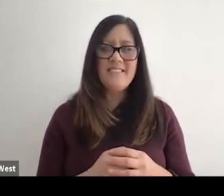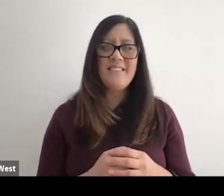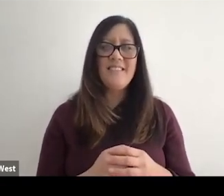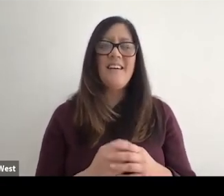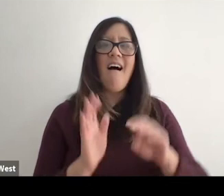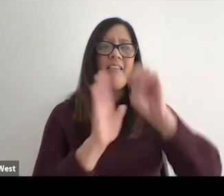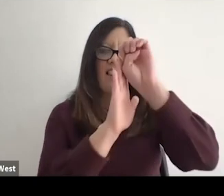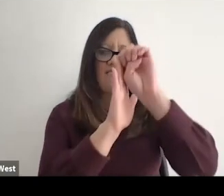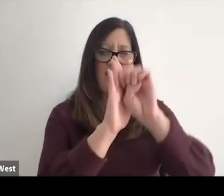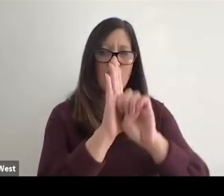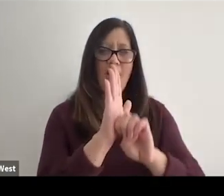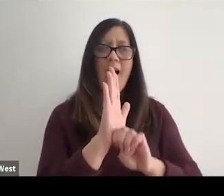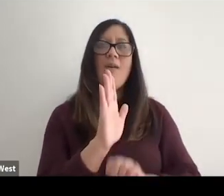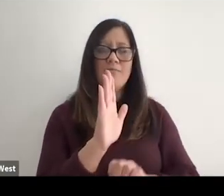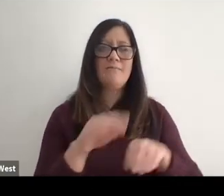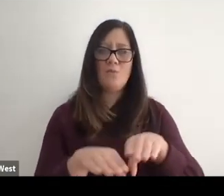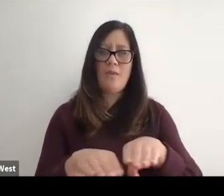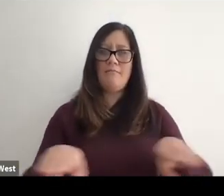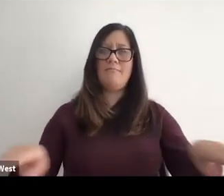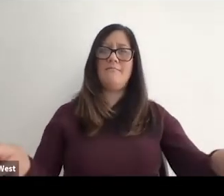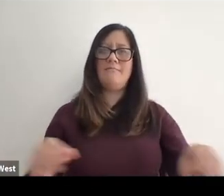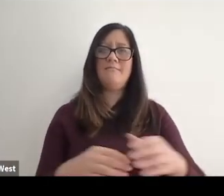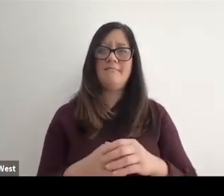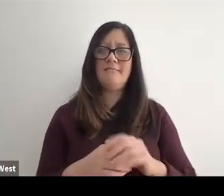to kind of the platform where we, the track and field level Reporter who